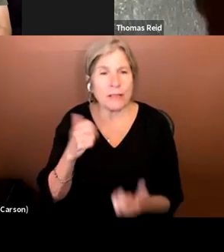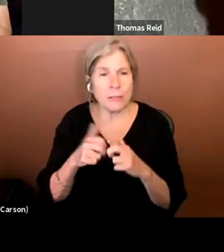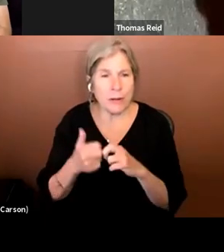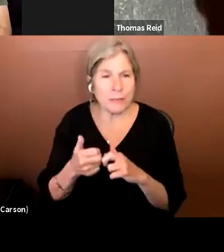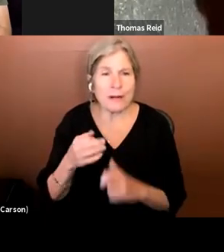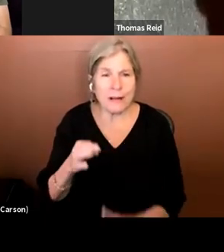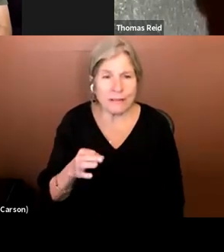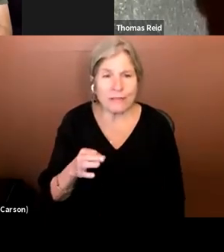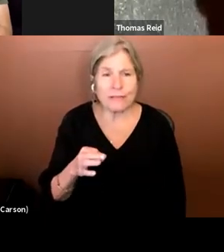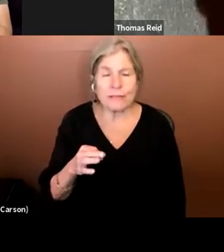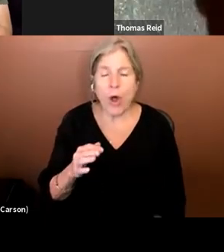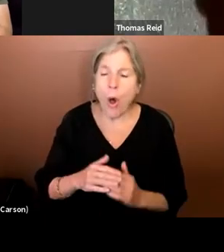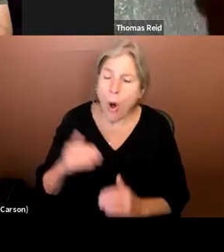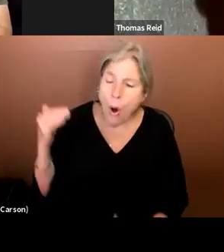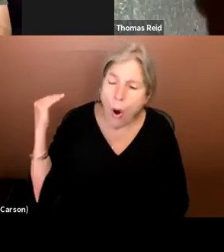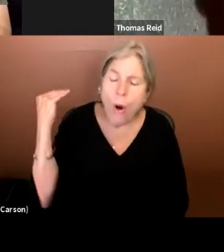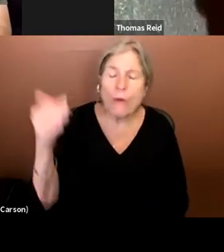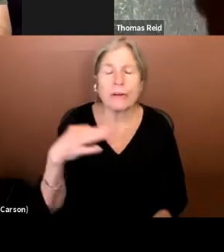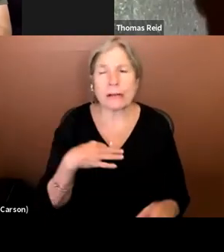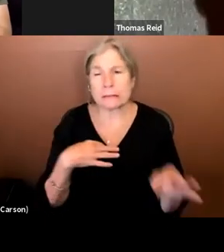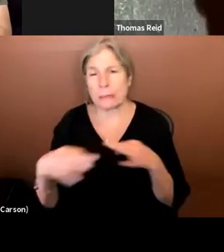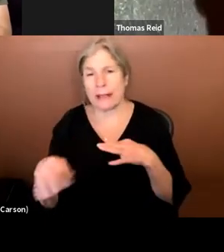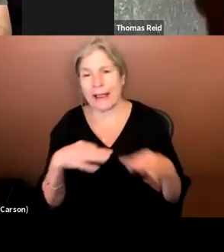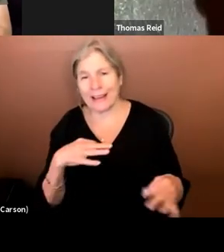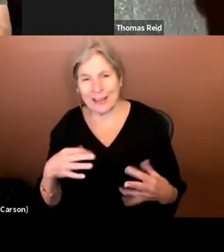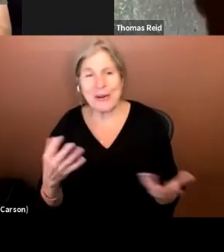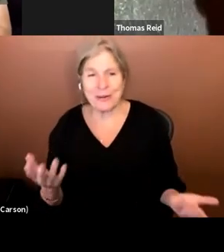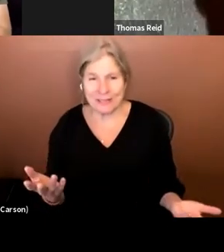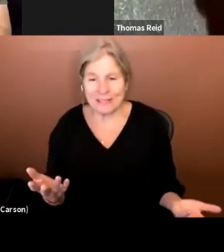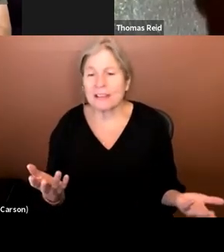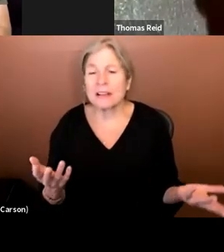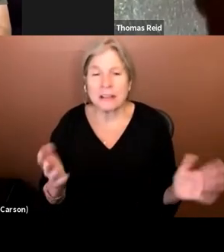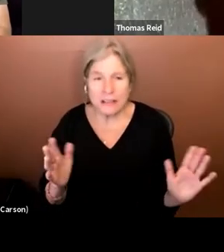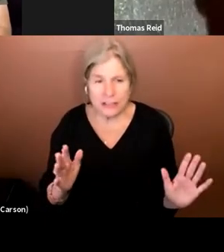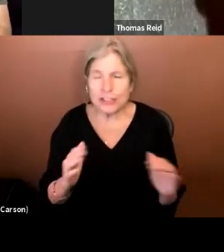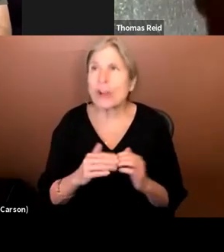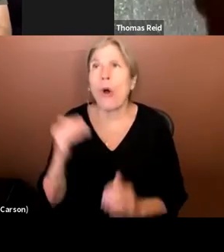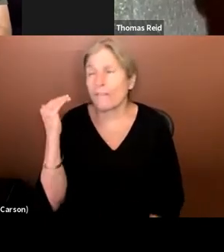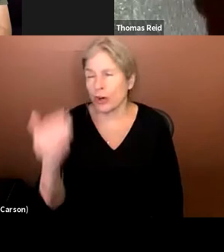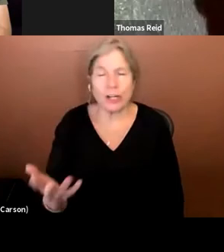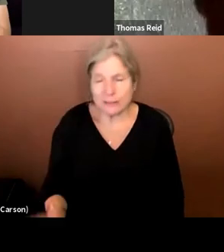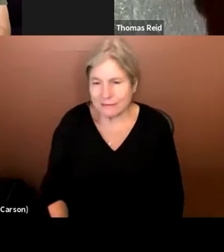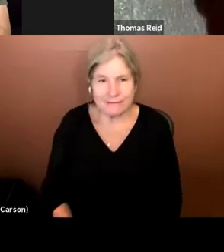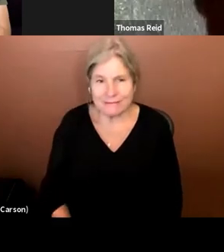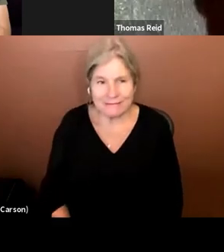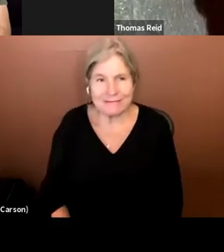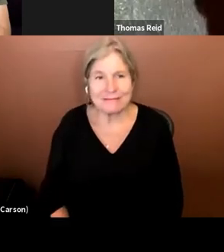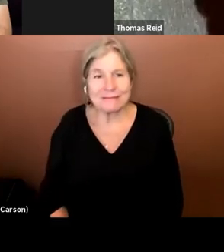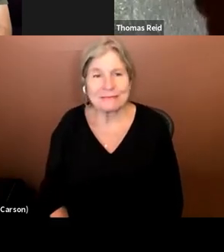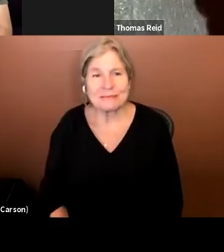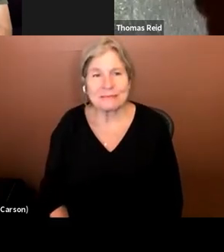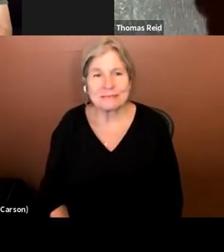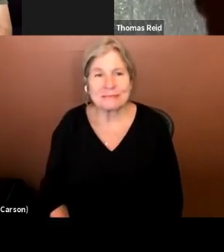overdoing, over explaining, just over. And